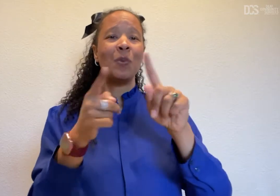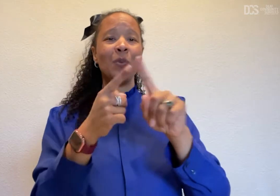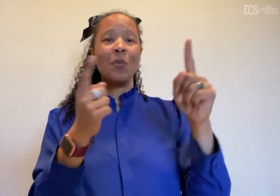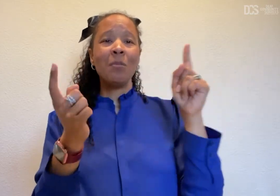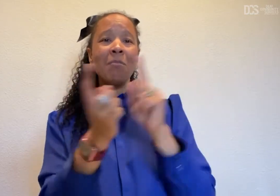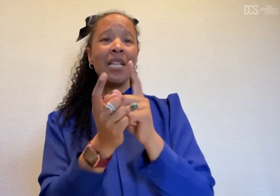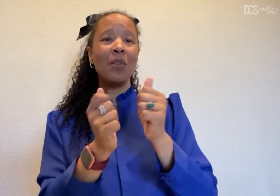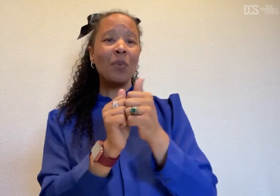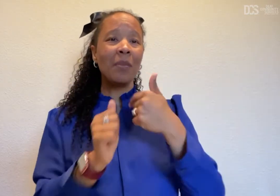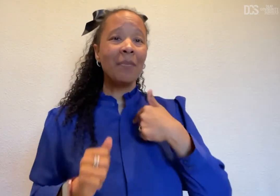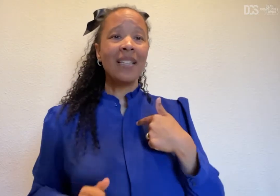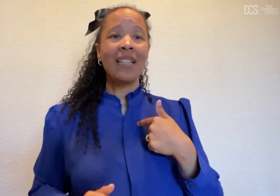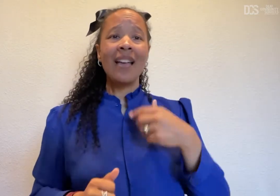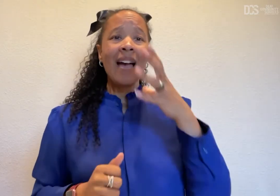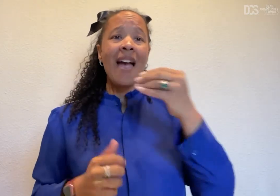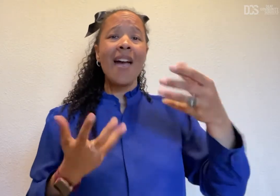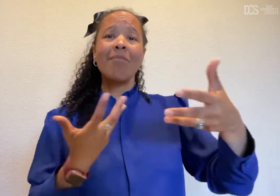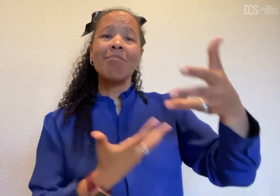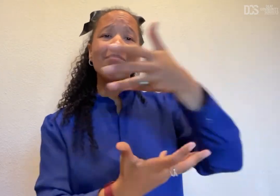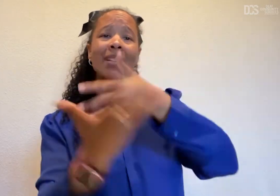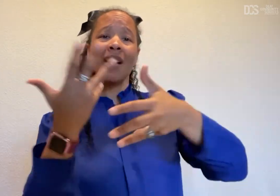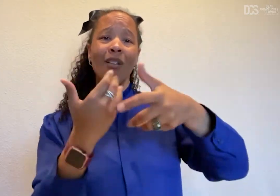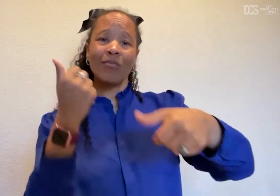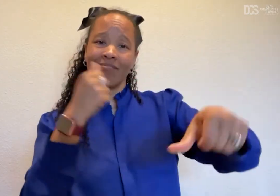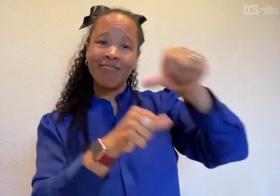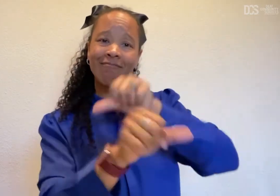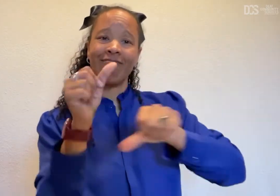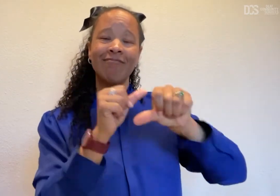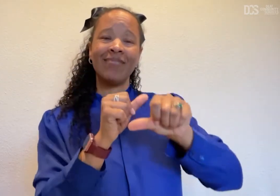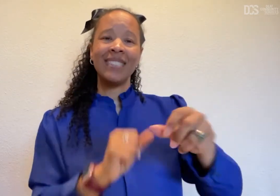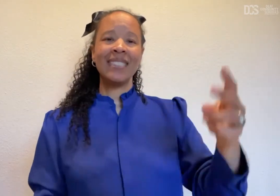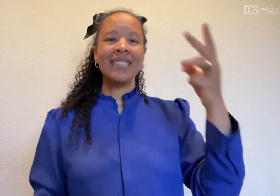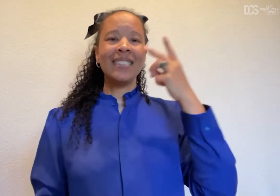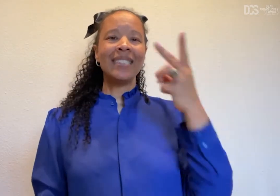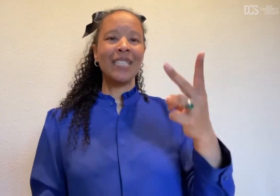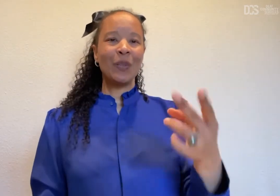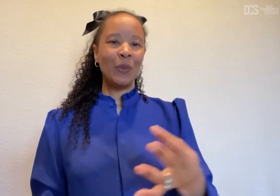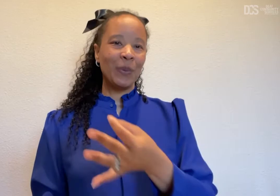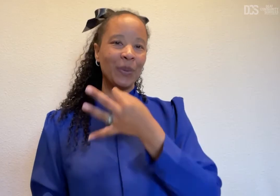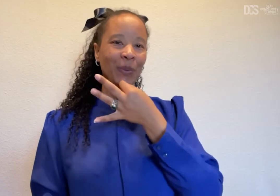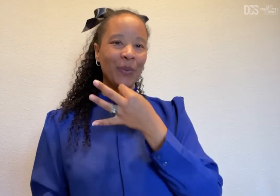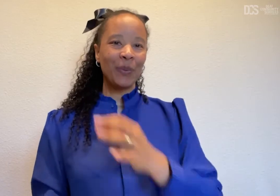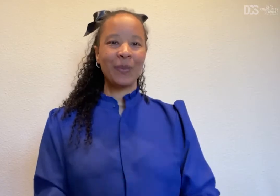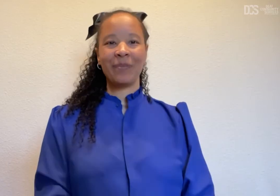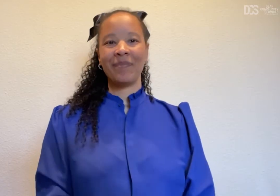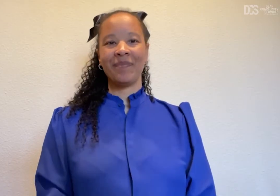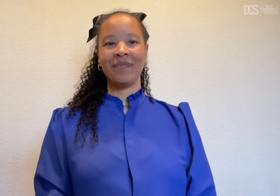meet with me and mingle with each other. See you soon!